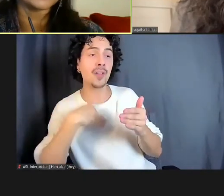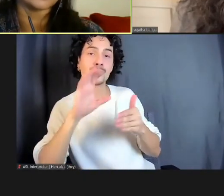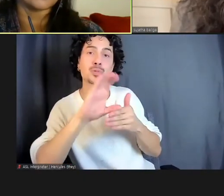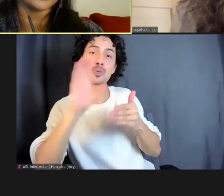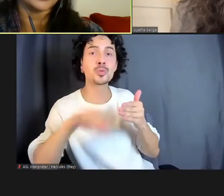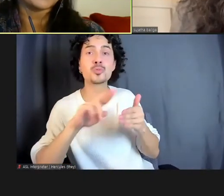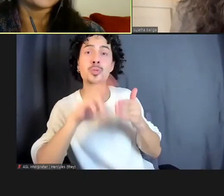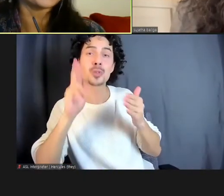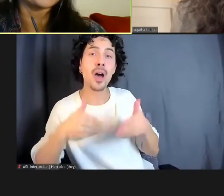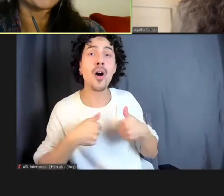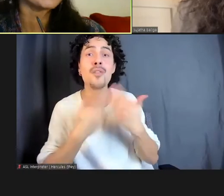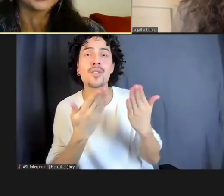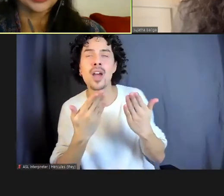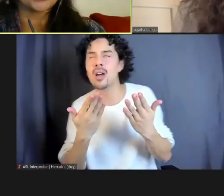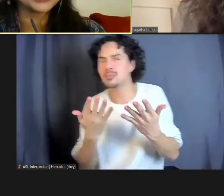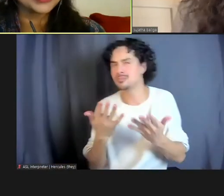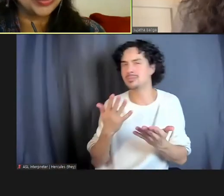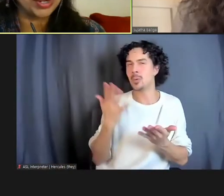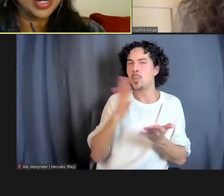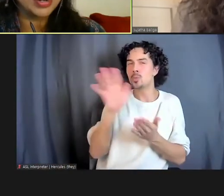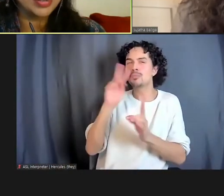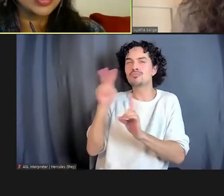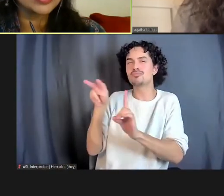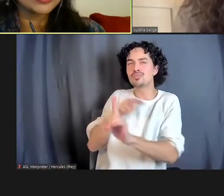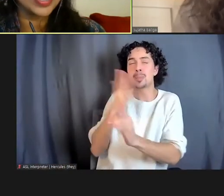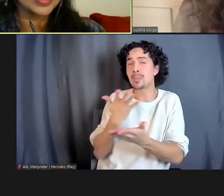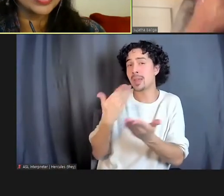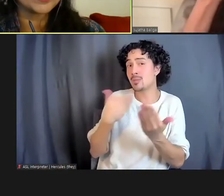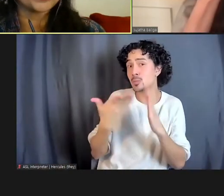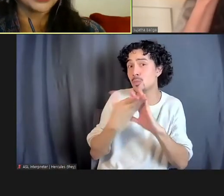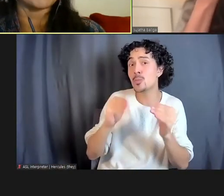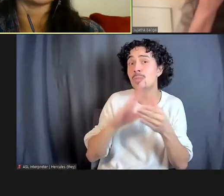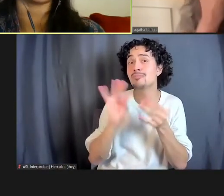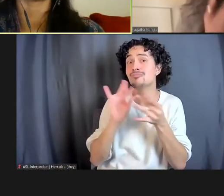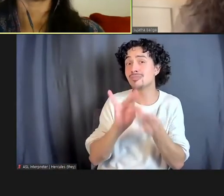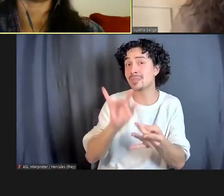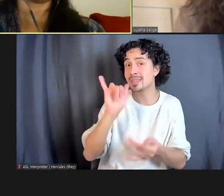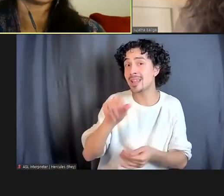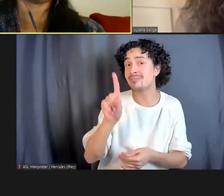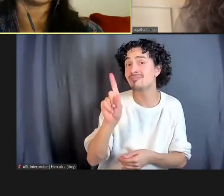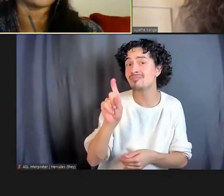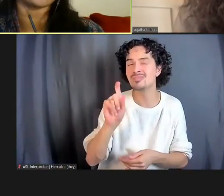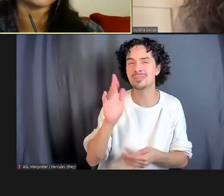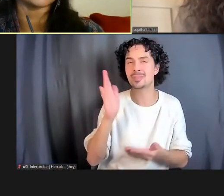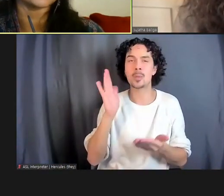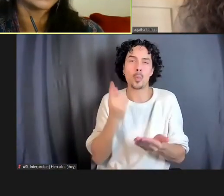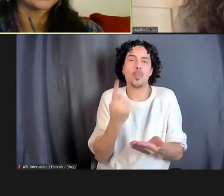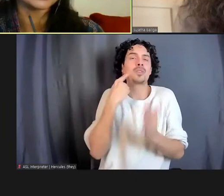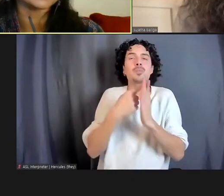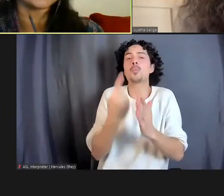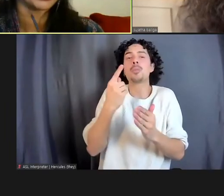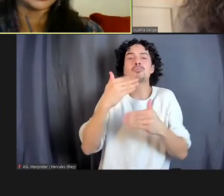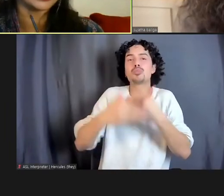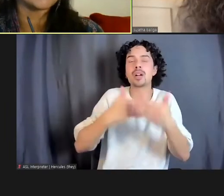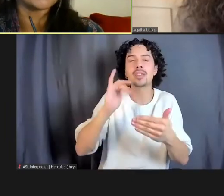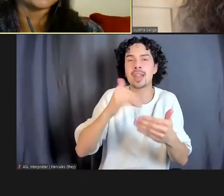So, could you maybe share one story of a process that led to a resolution that was creative?